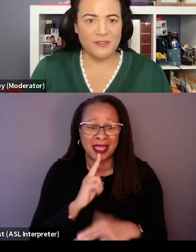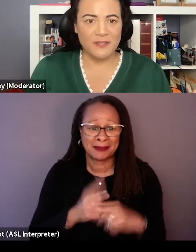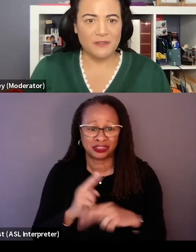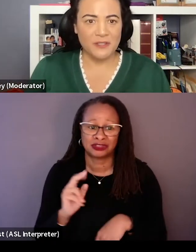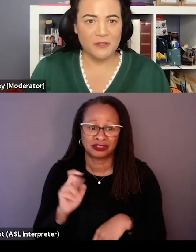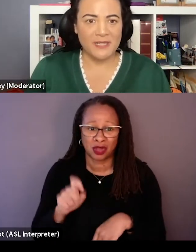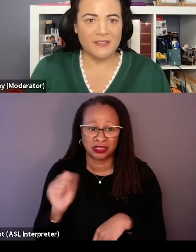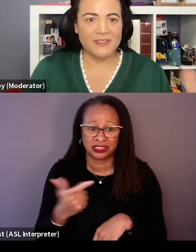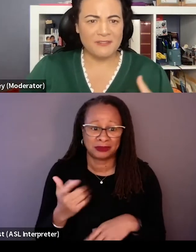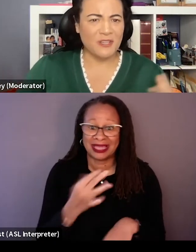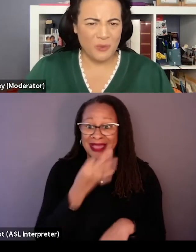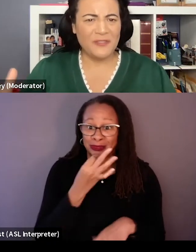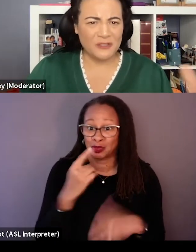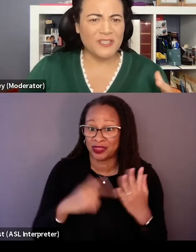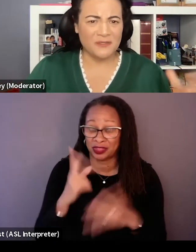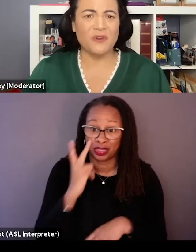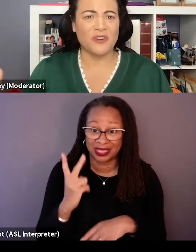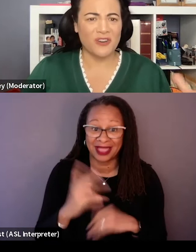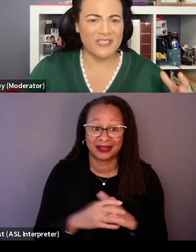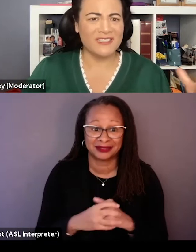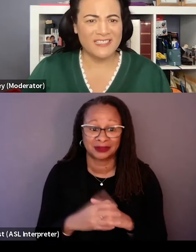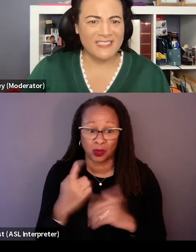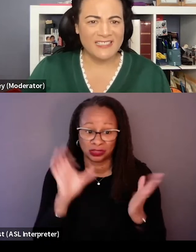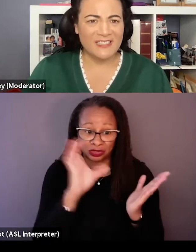in the field too because they have to know what they're looking for and...